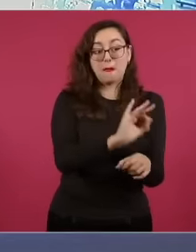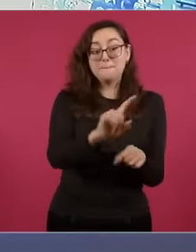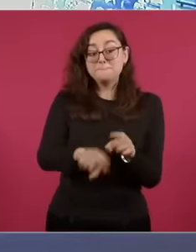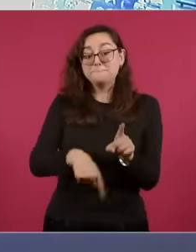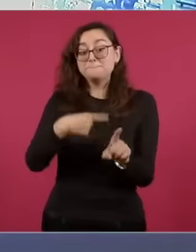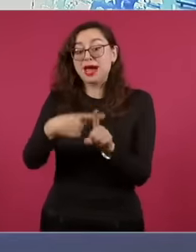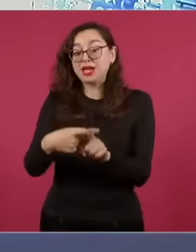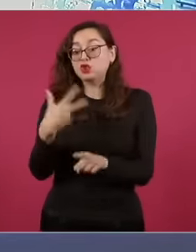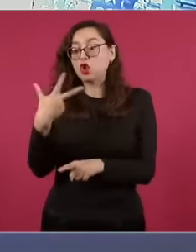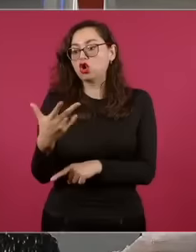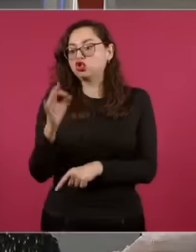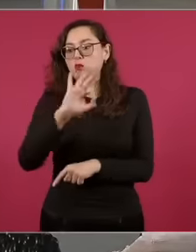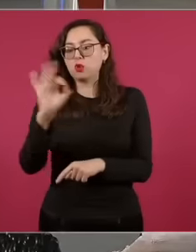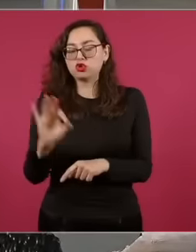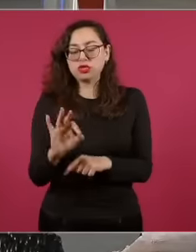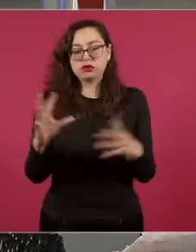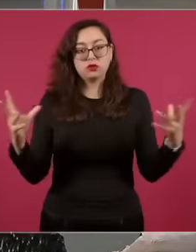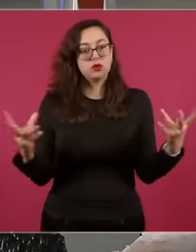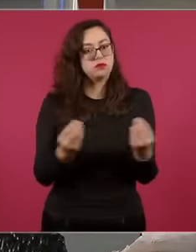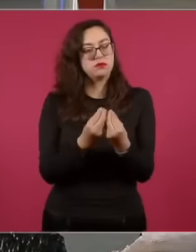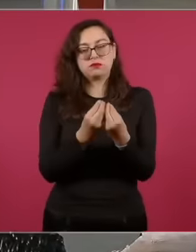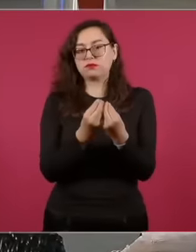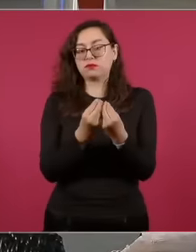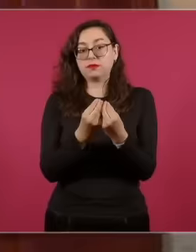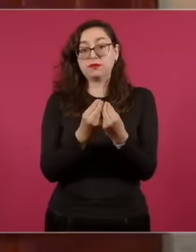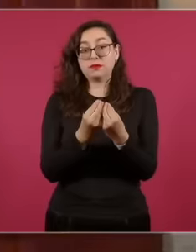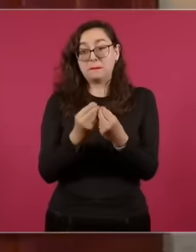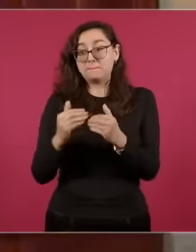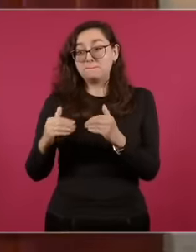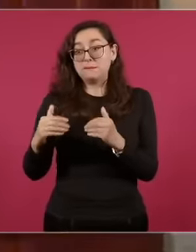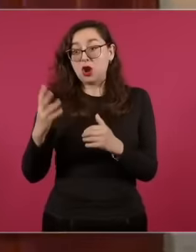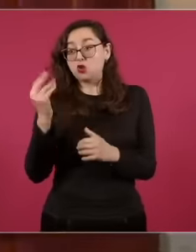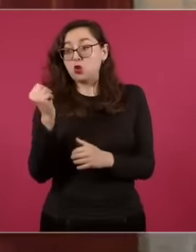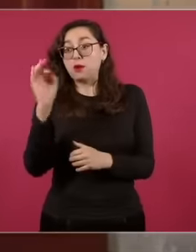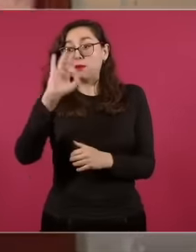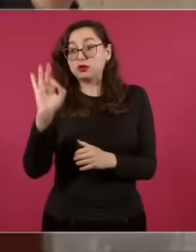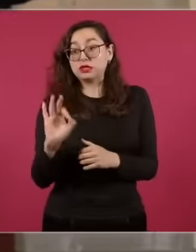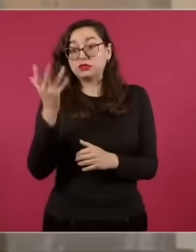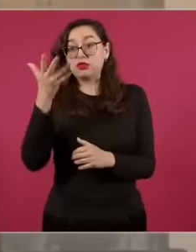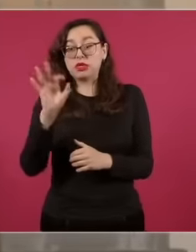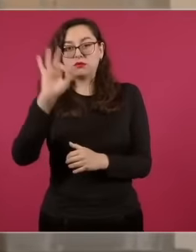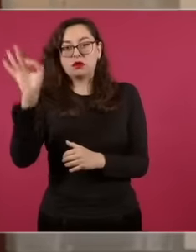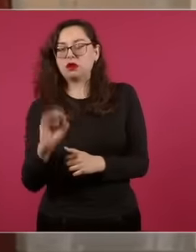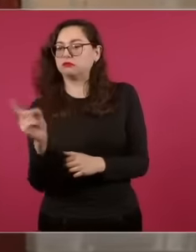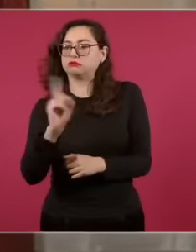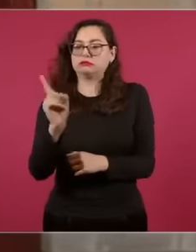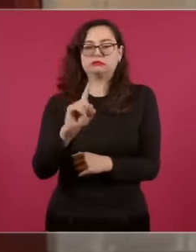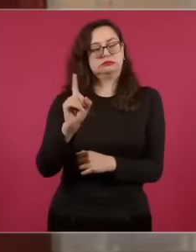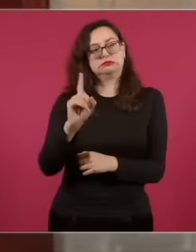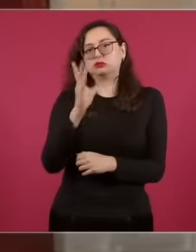chamber of deputies, no more if you have more you are overrepresented. Those are the two rules that